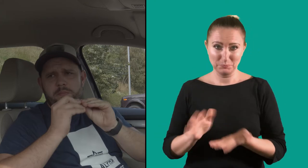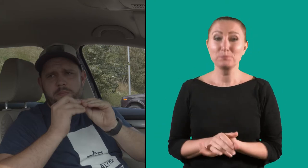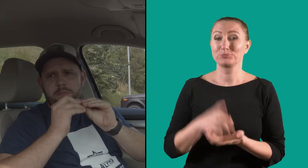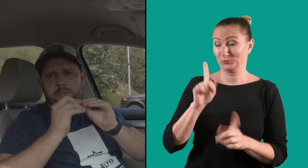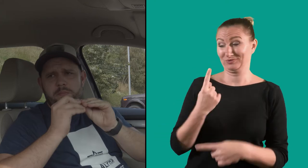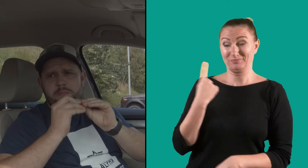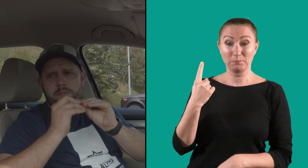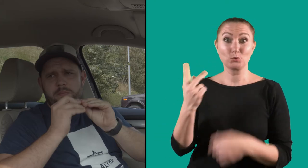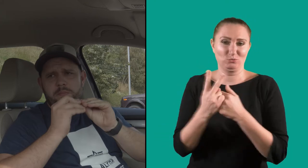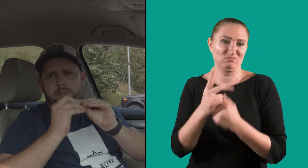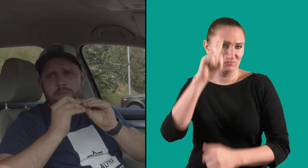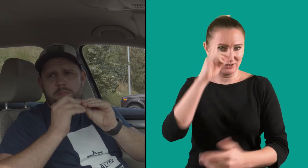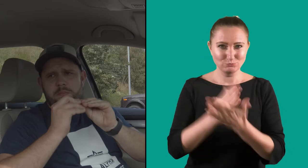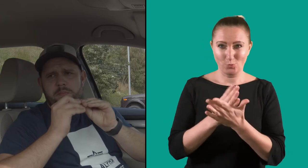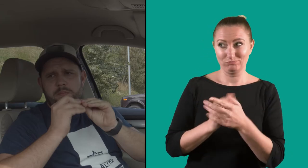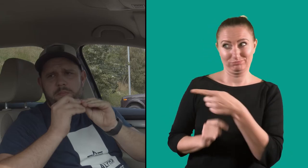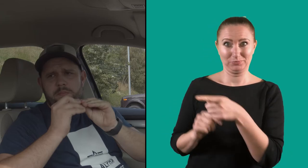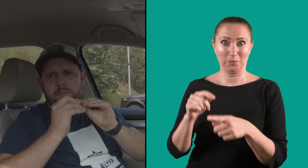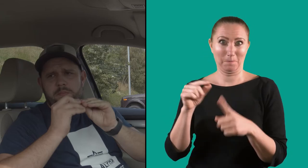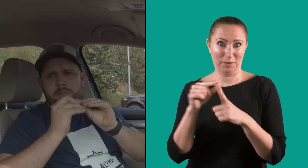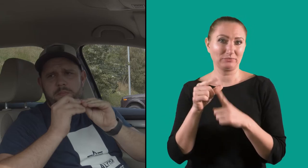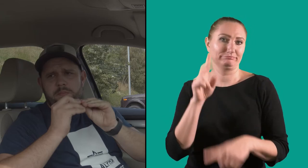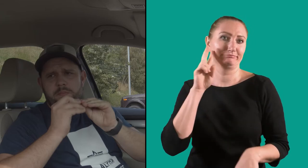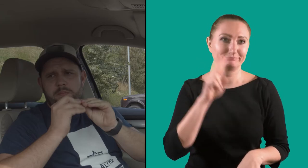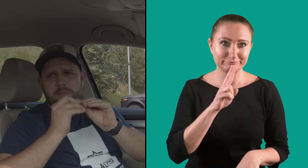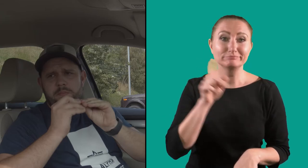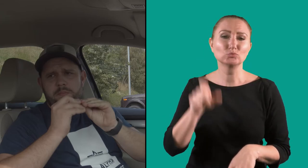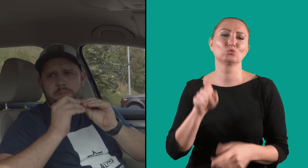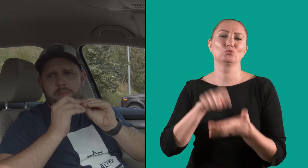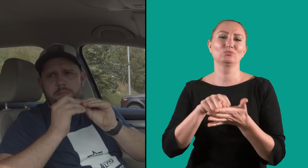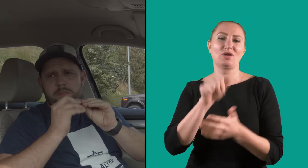He knows Patrik is deaf